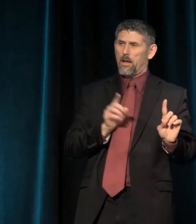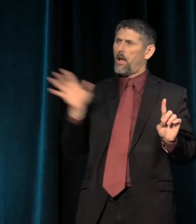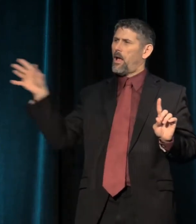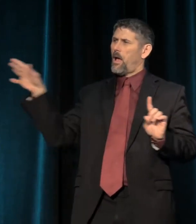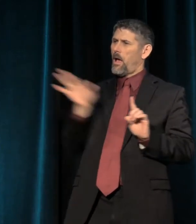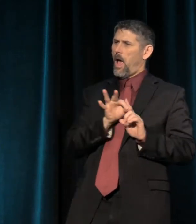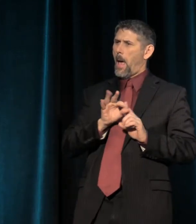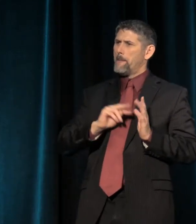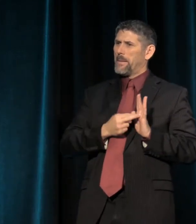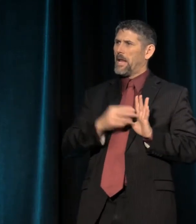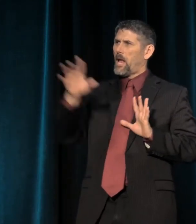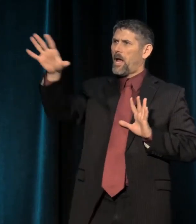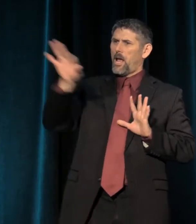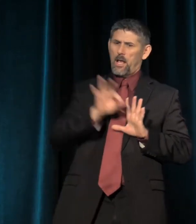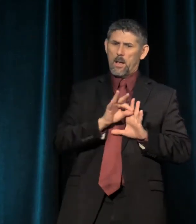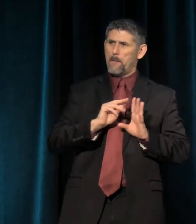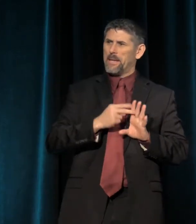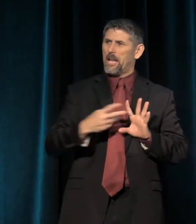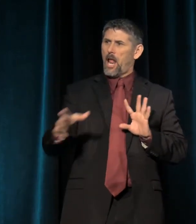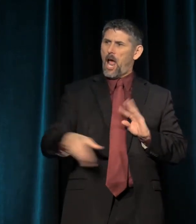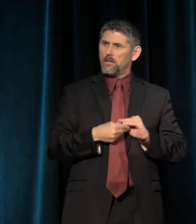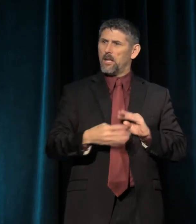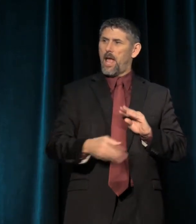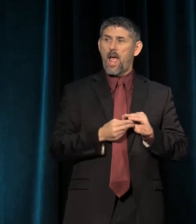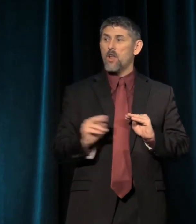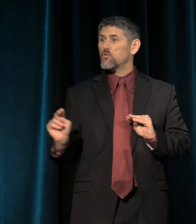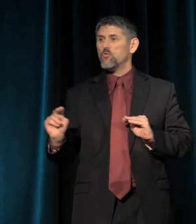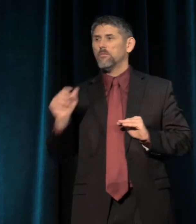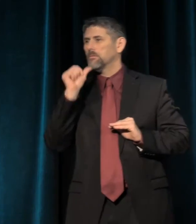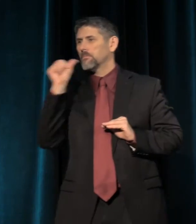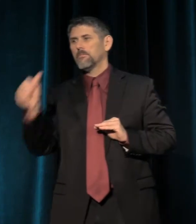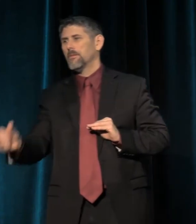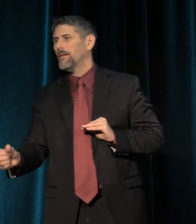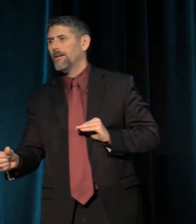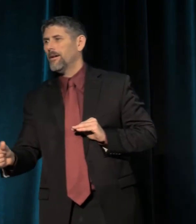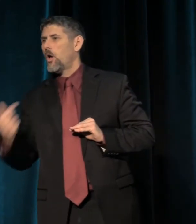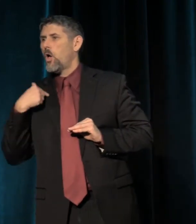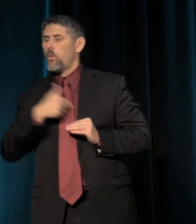meanings that are not so neutral. And we begin to become aware